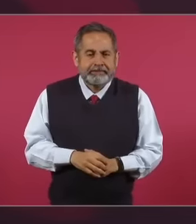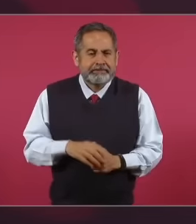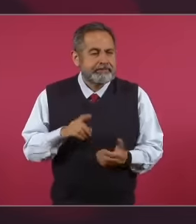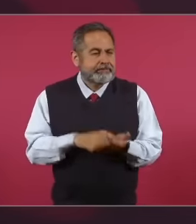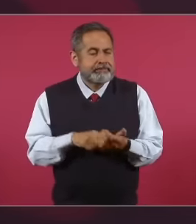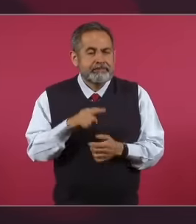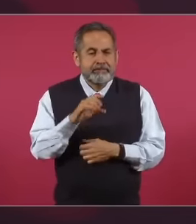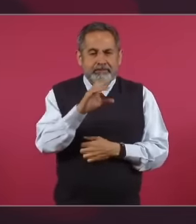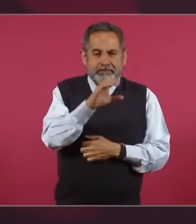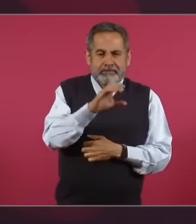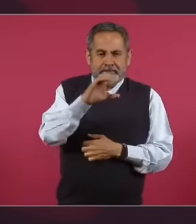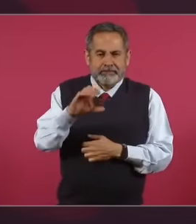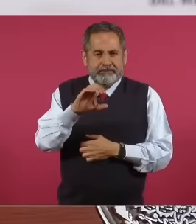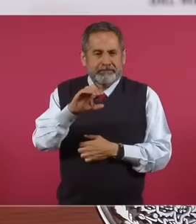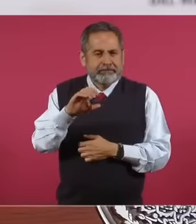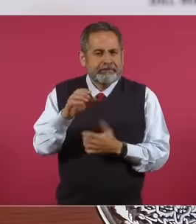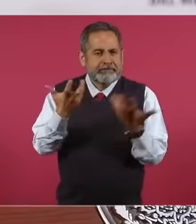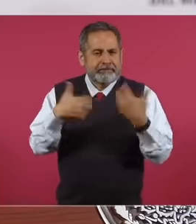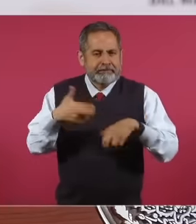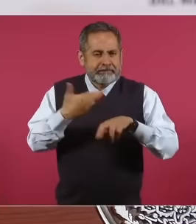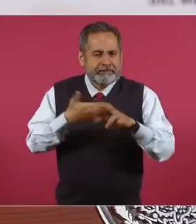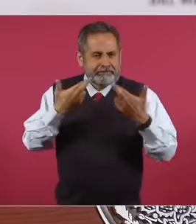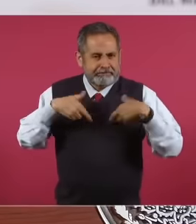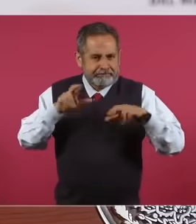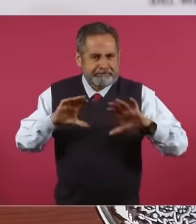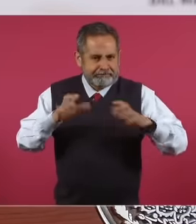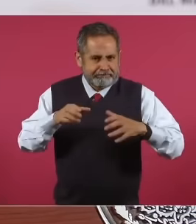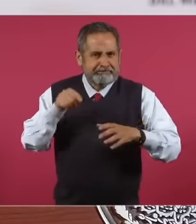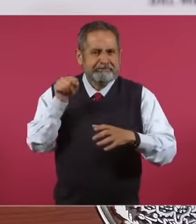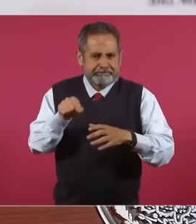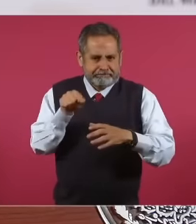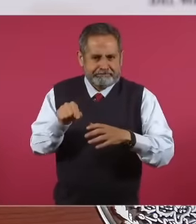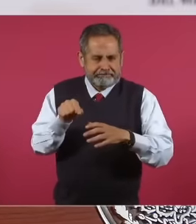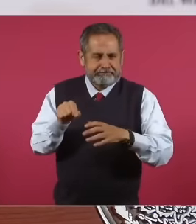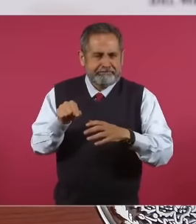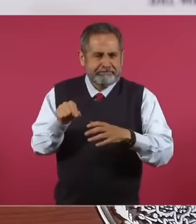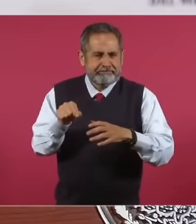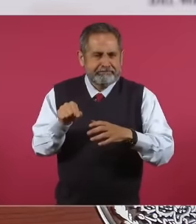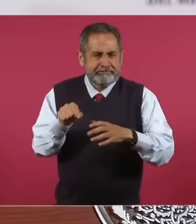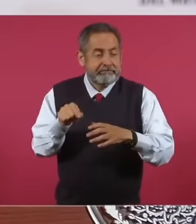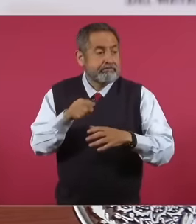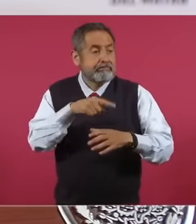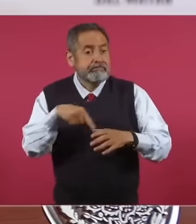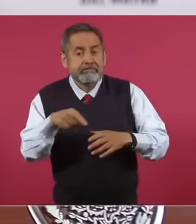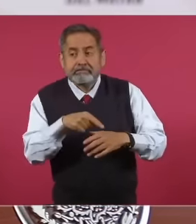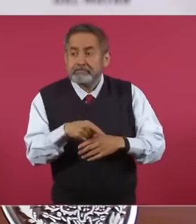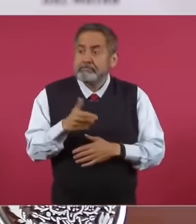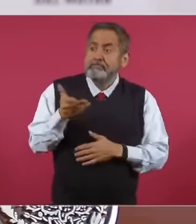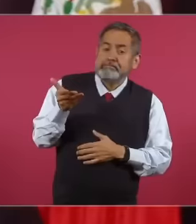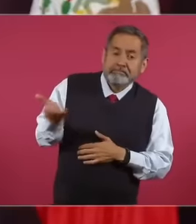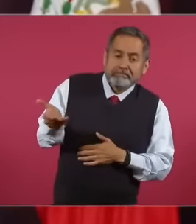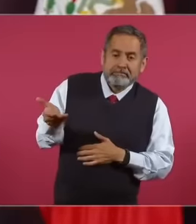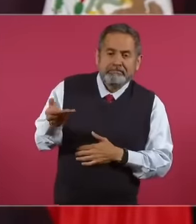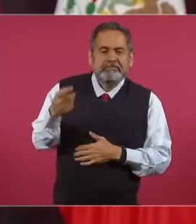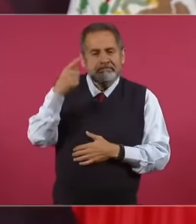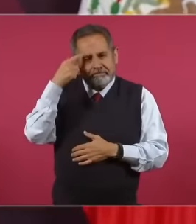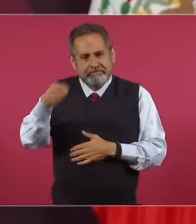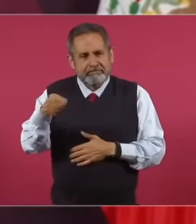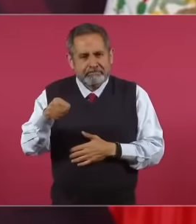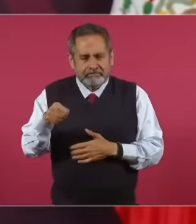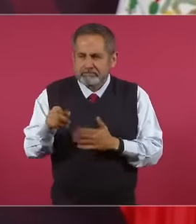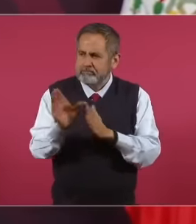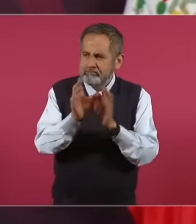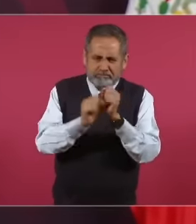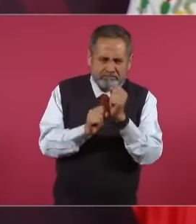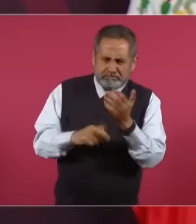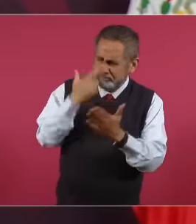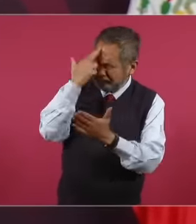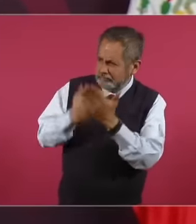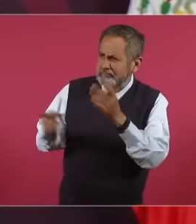business coordinating council is asking that the constitution is violated